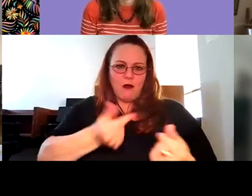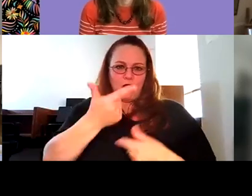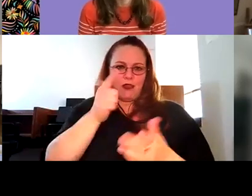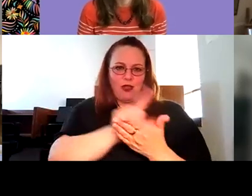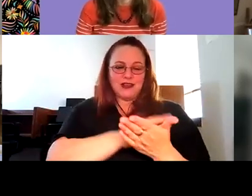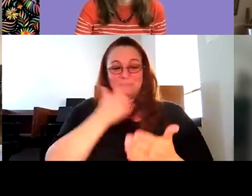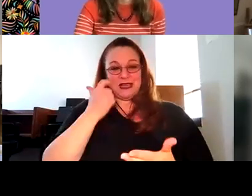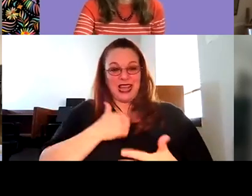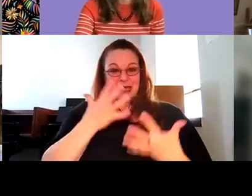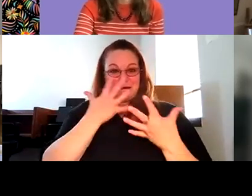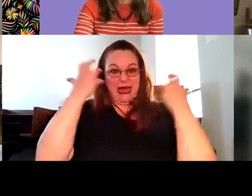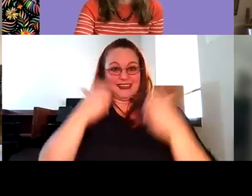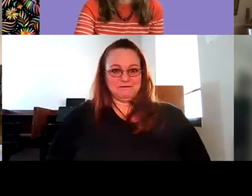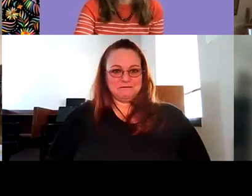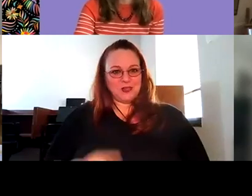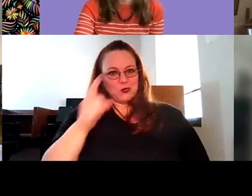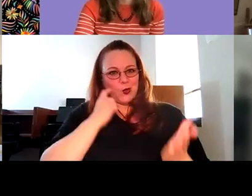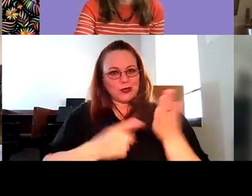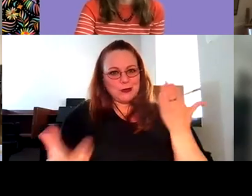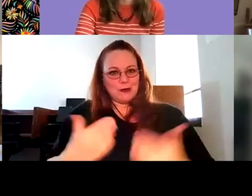Robyn Thomas: as you might, as you might have picked up on,